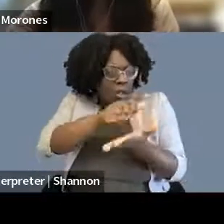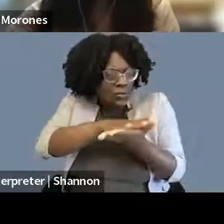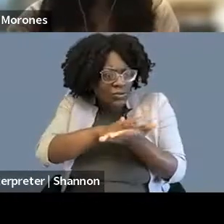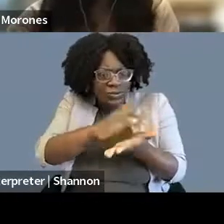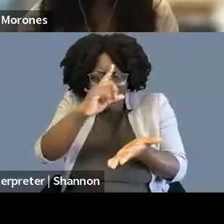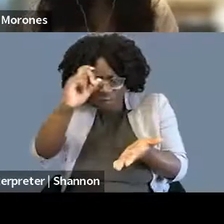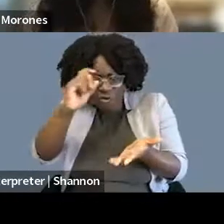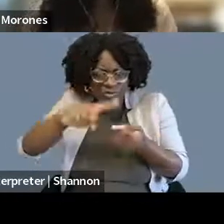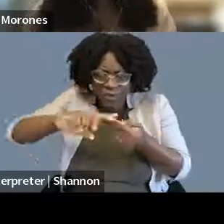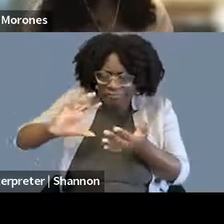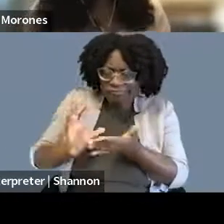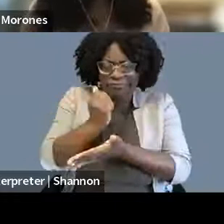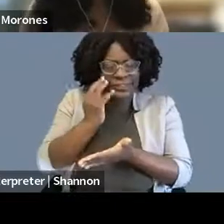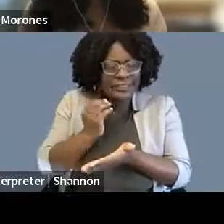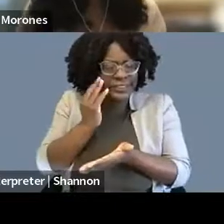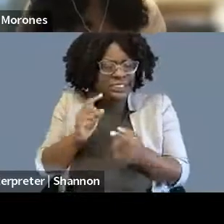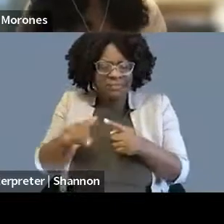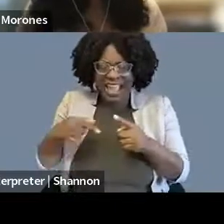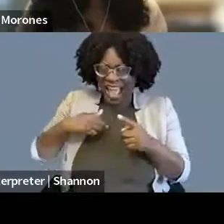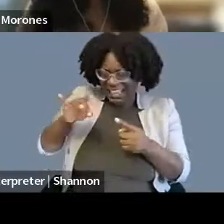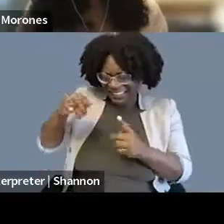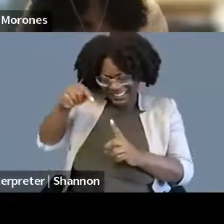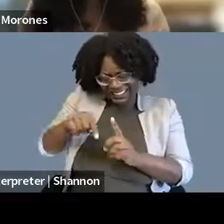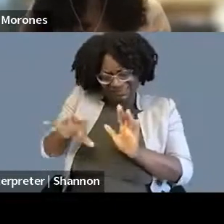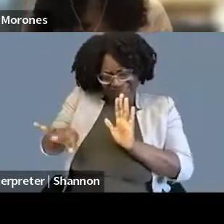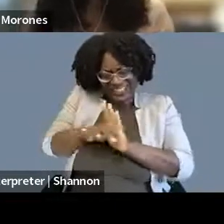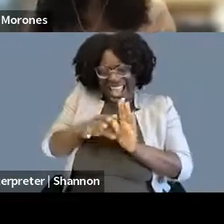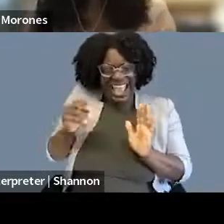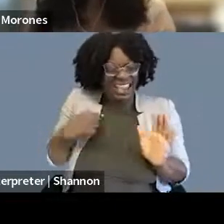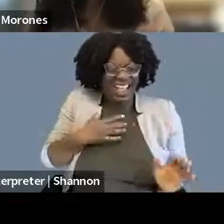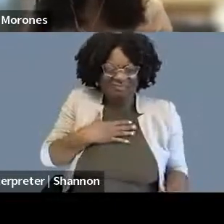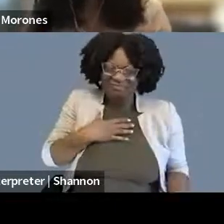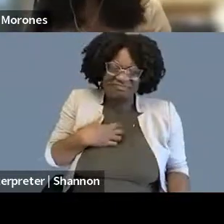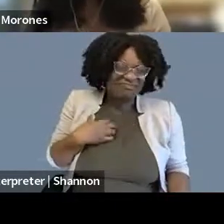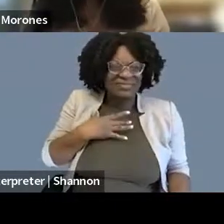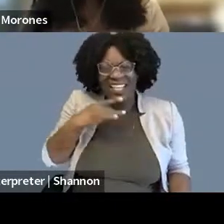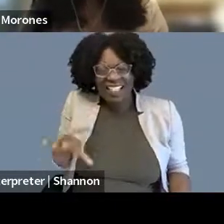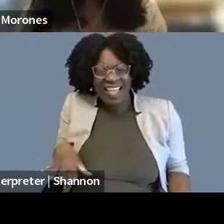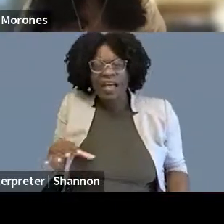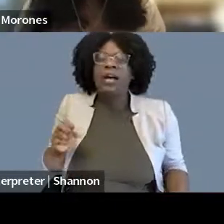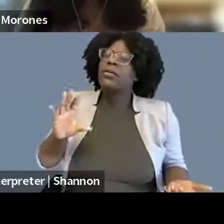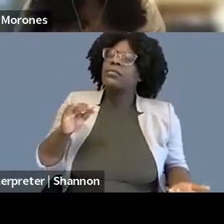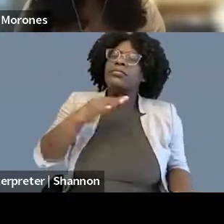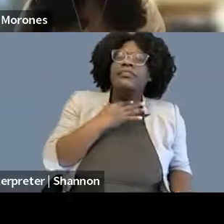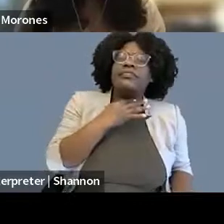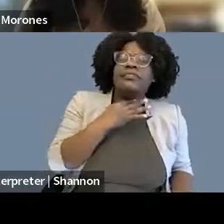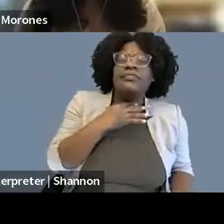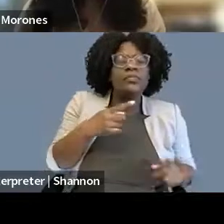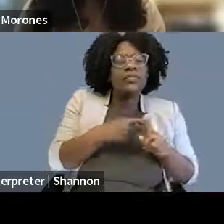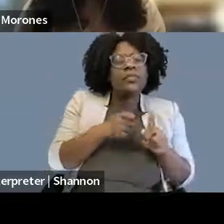I'm exaggerating slightly, but I think you get the point. Which is to say, you know, one thing that I'm really curious about, especially from folks as accomplished